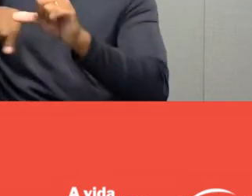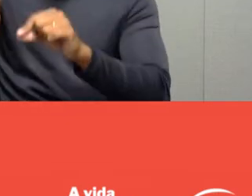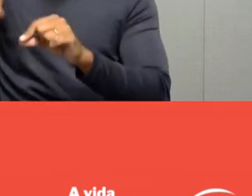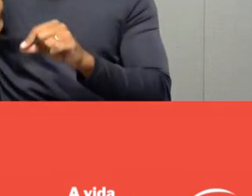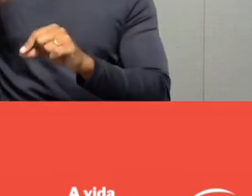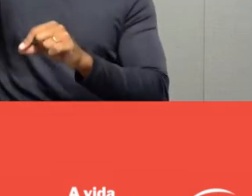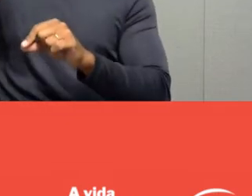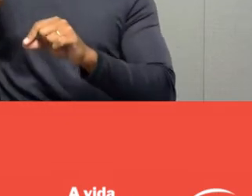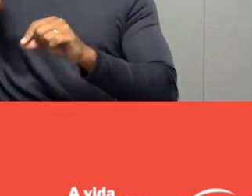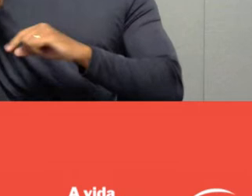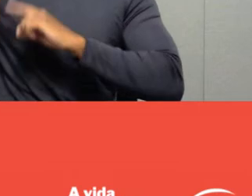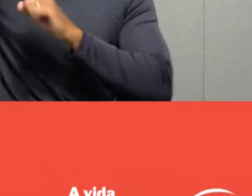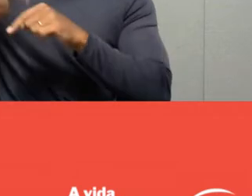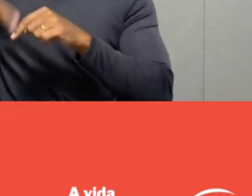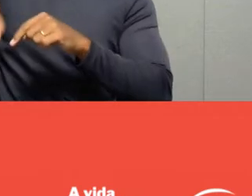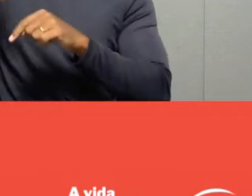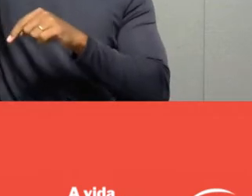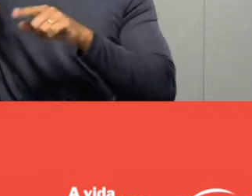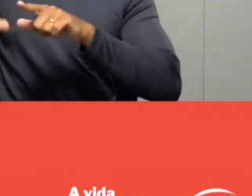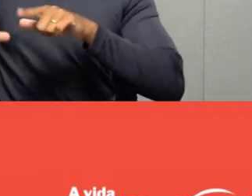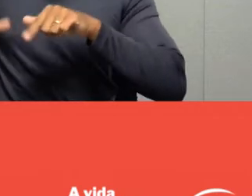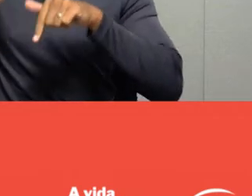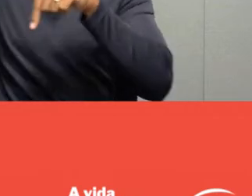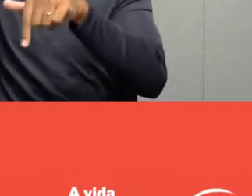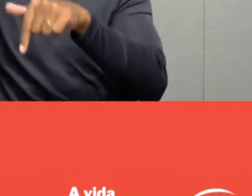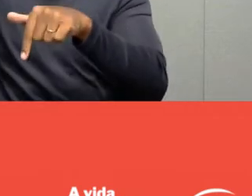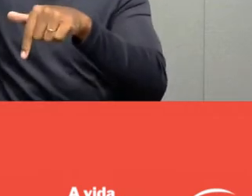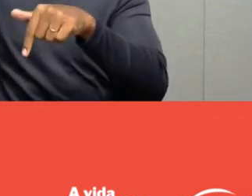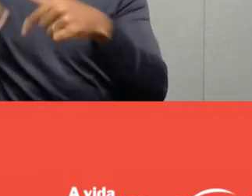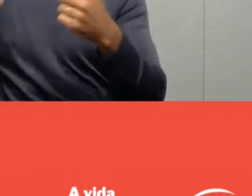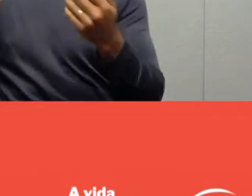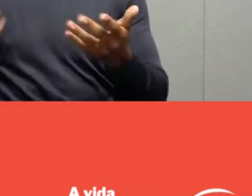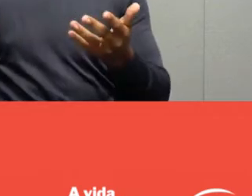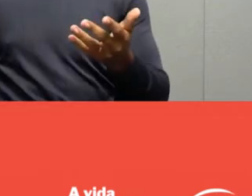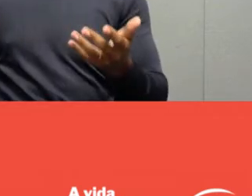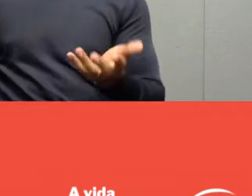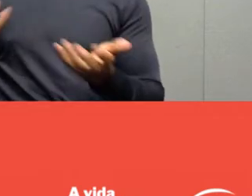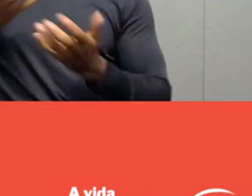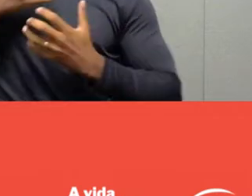it usually brings us pleasant sensations,